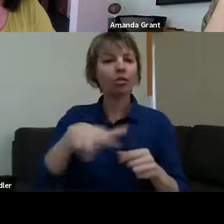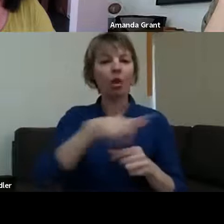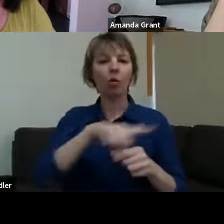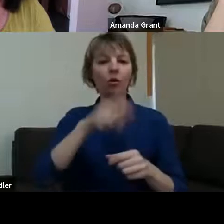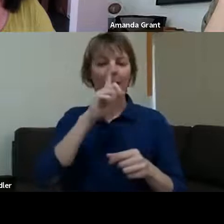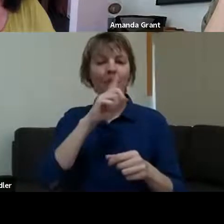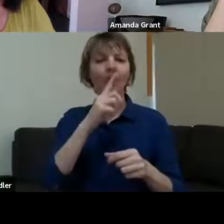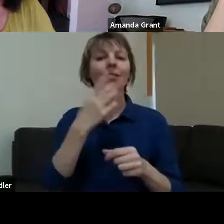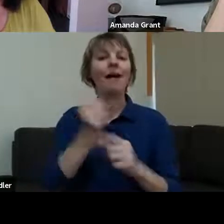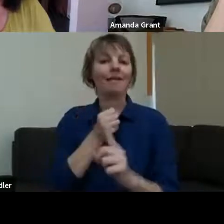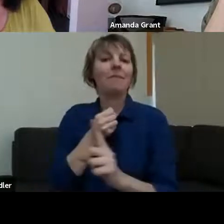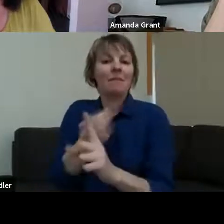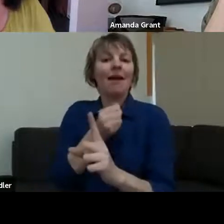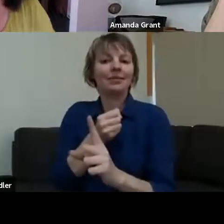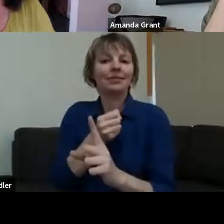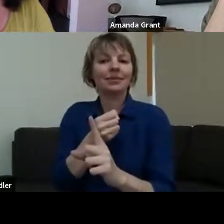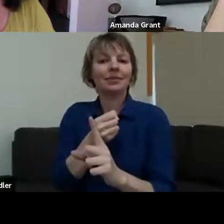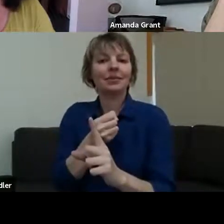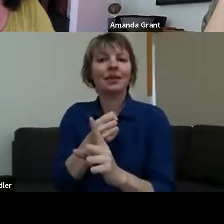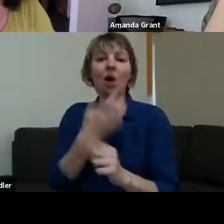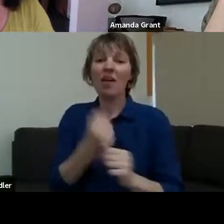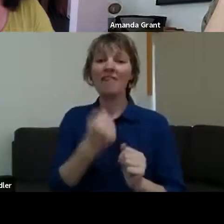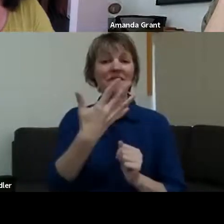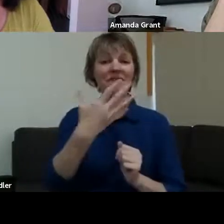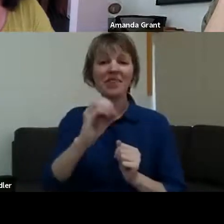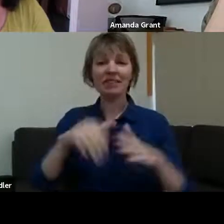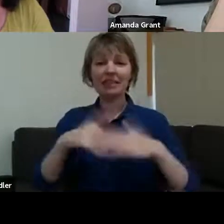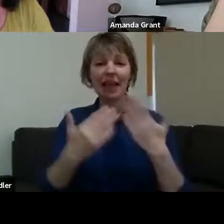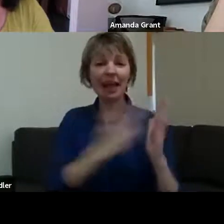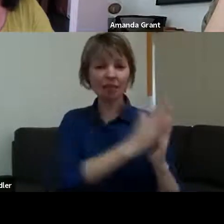days of anniversaries. For me, it's New Year's Eve. For the town of